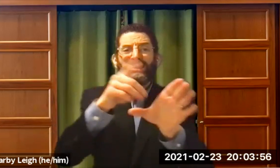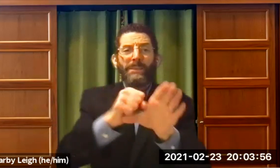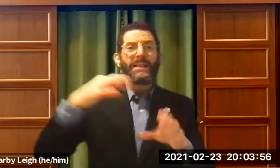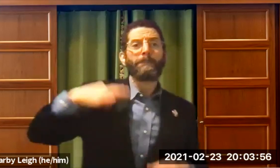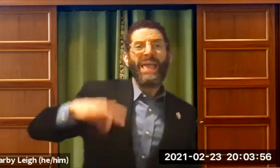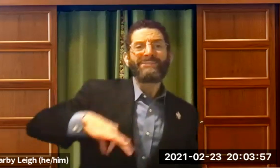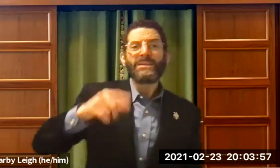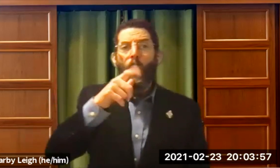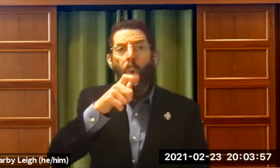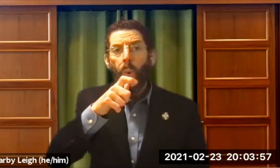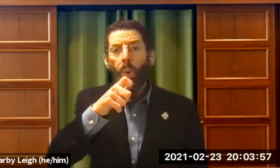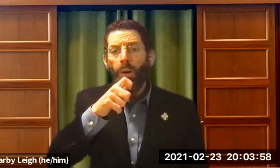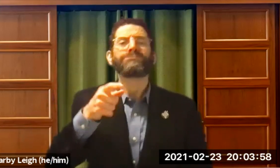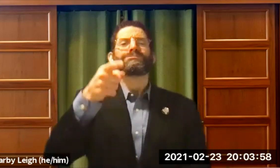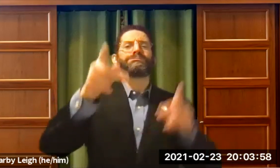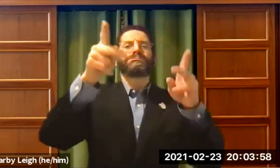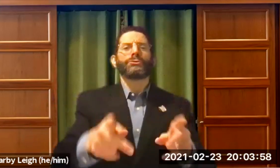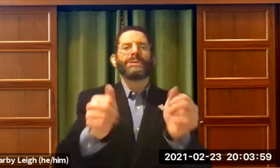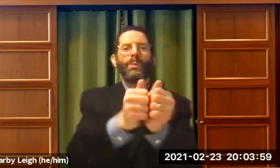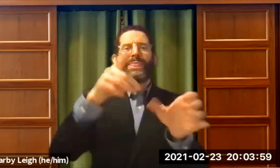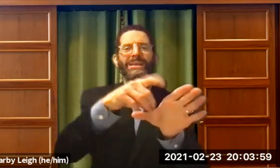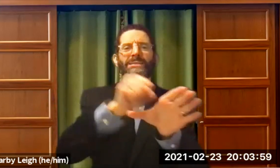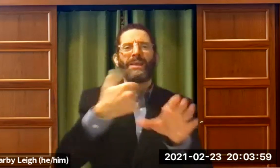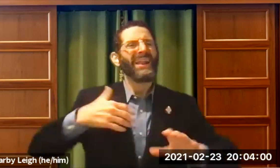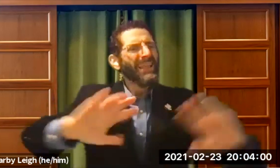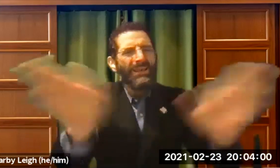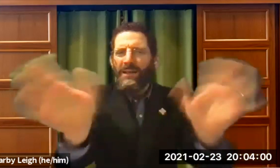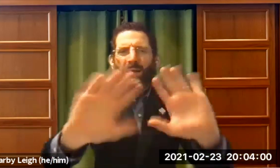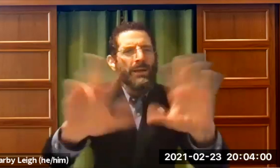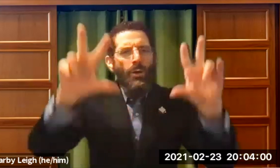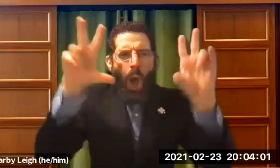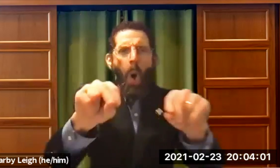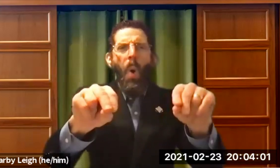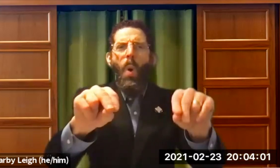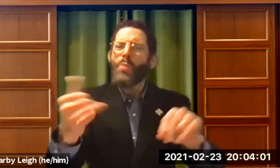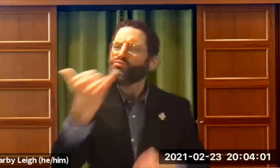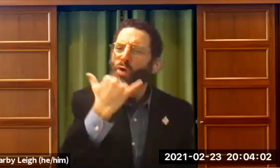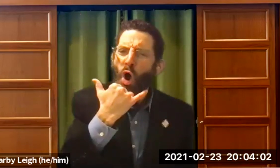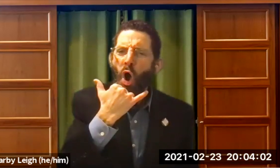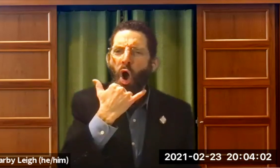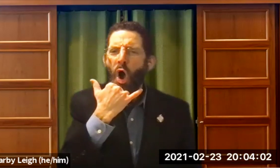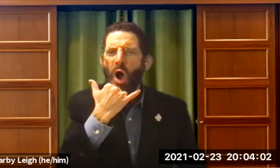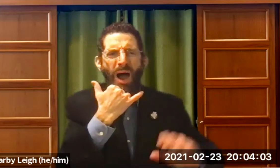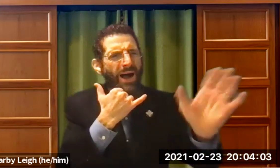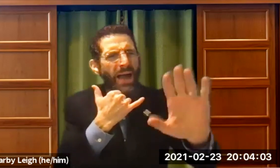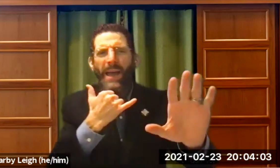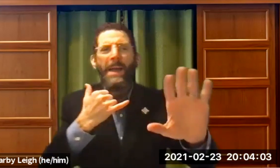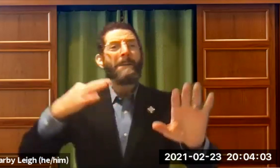access. People with Disabilities who's going benefit? The person -- not just the person with a disability. Wrong.